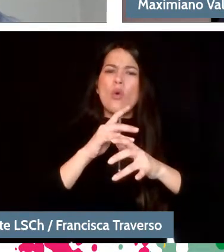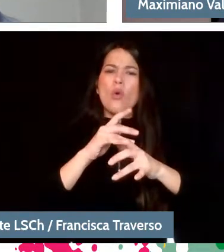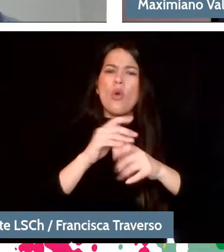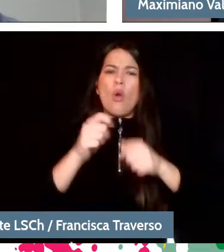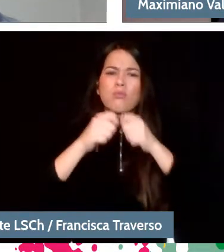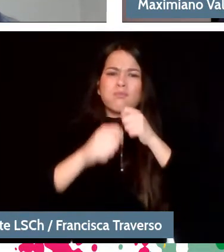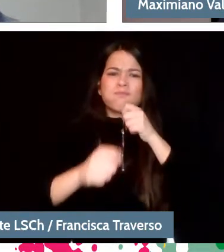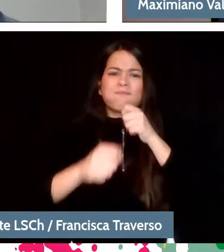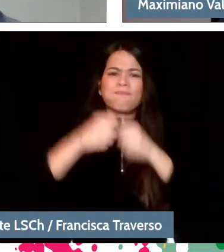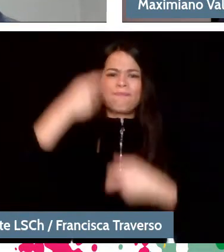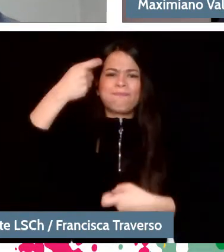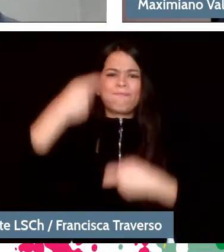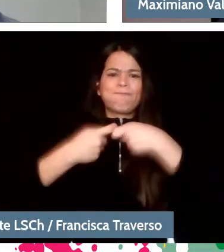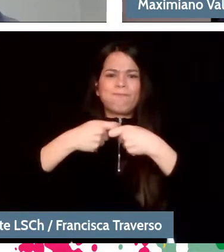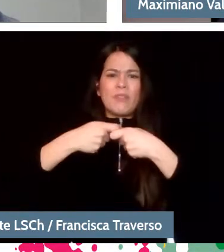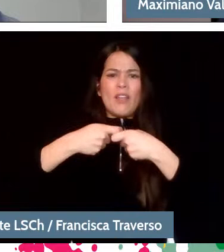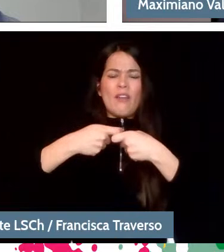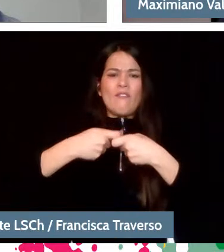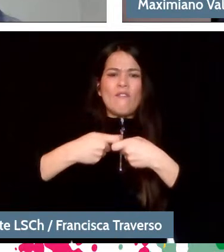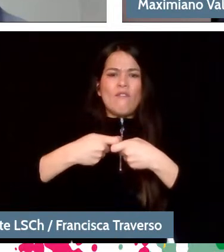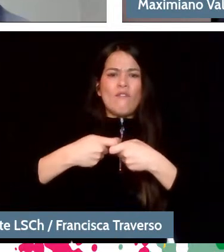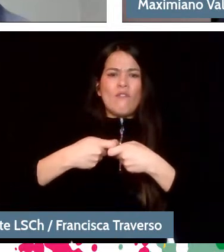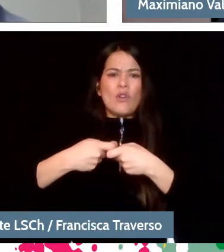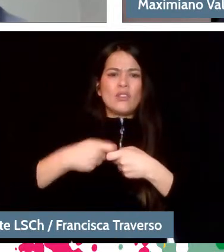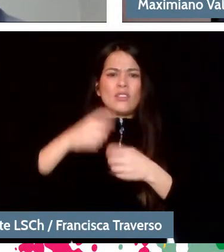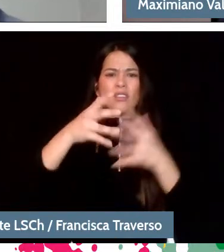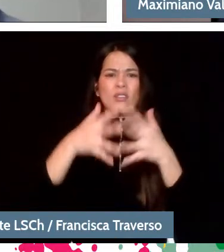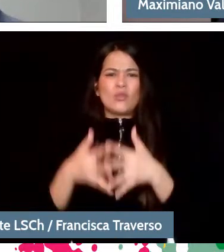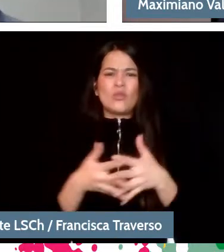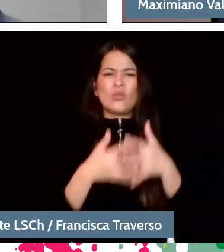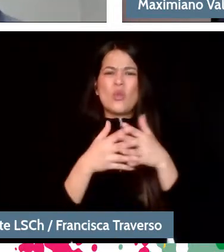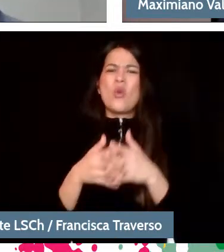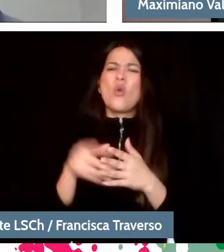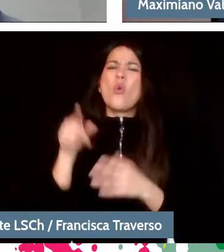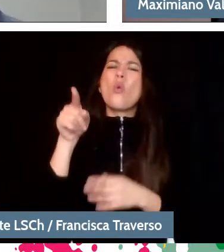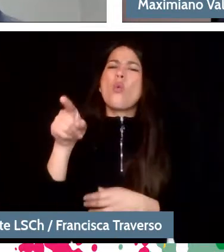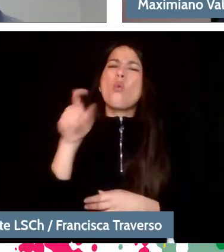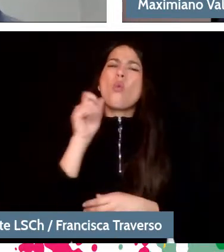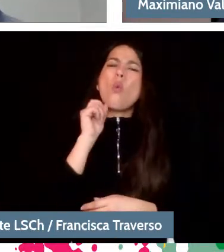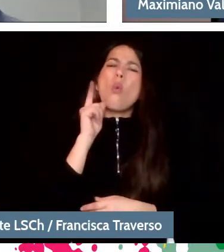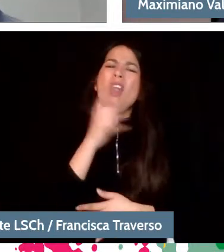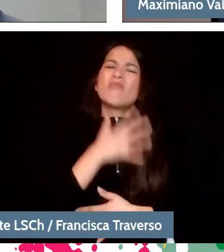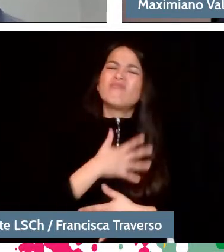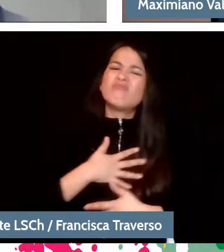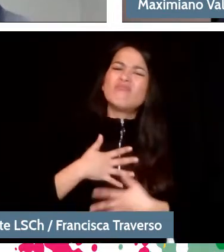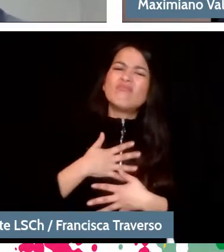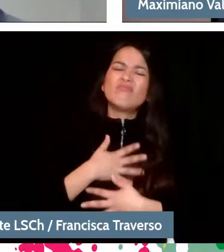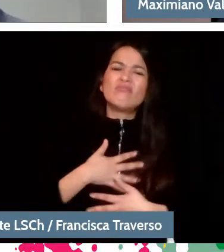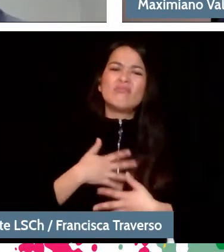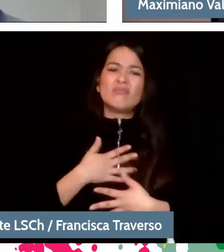Has that been homogenized or is it changing? What is your impression regarding that? Do you feel that...? Also, in so many years of career,